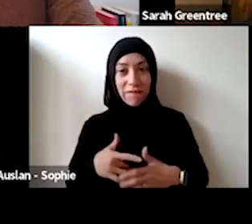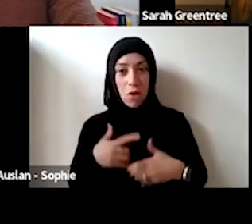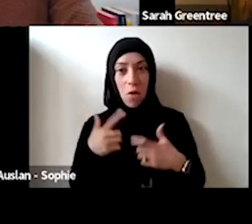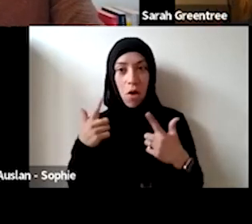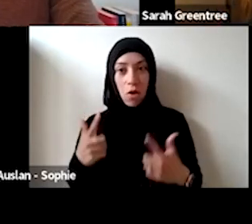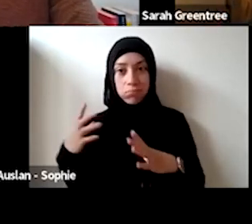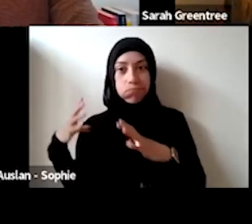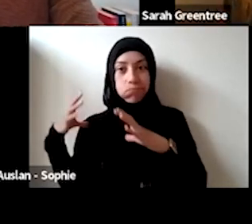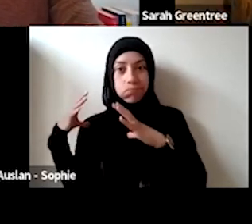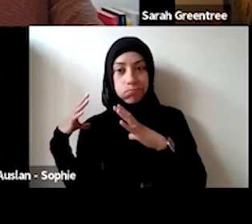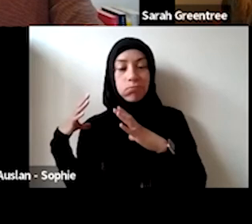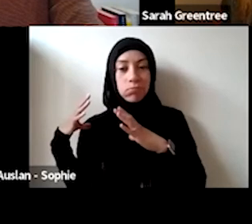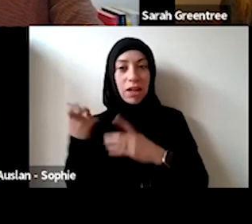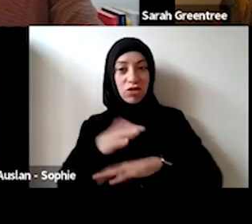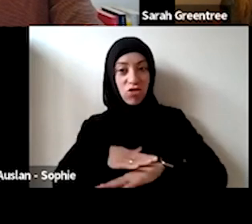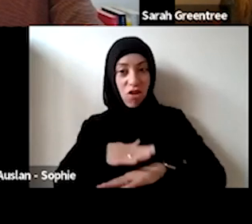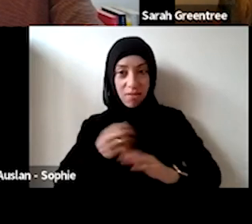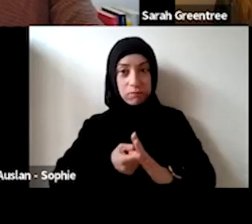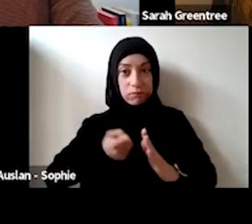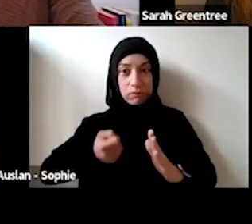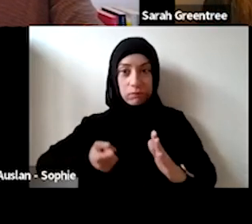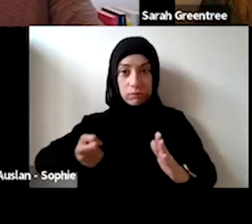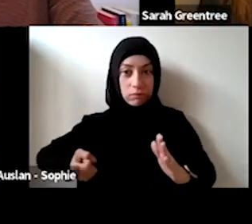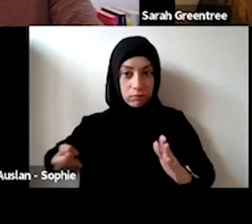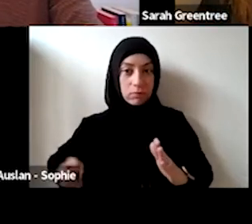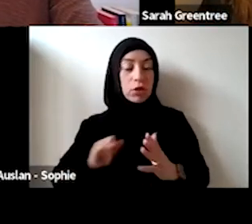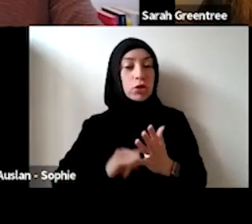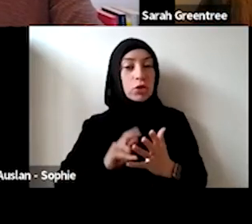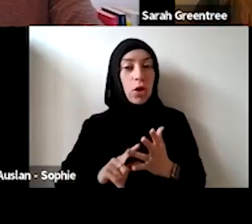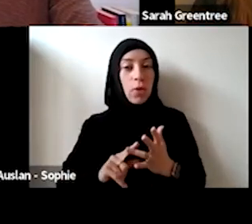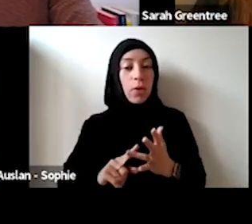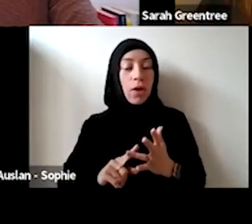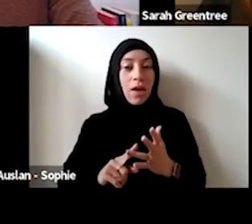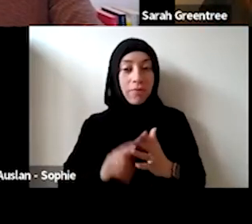You've done right by both executive team and board, and certainly the deadlines and timeframes